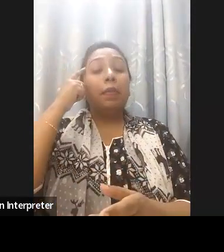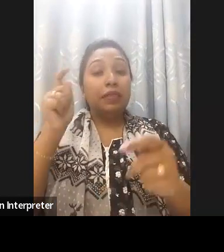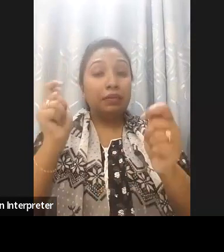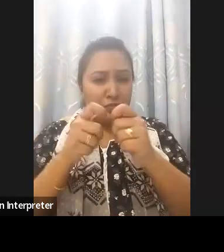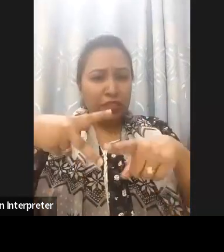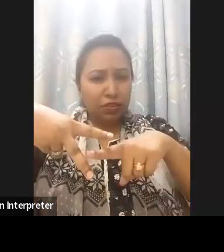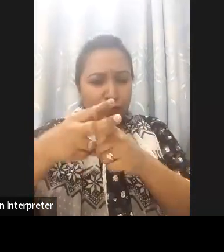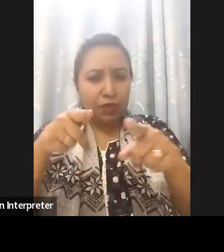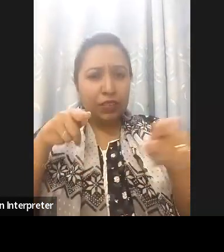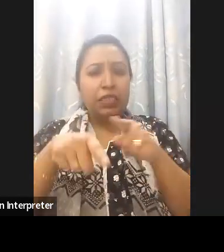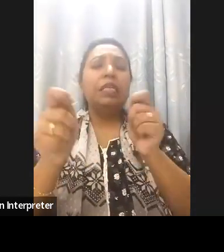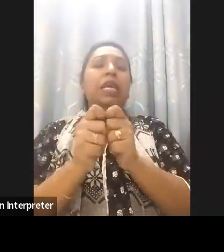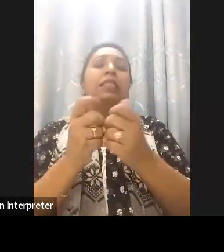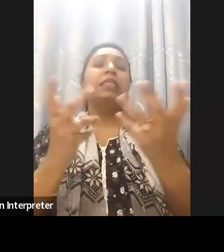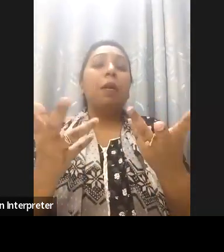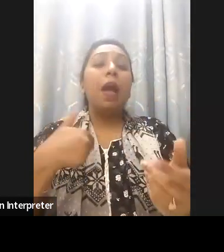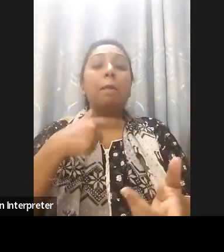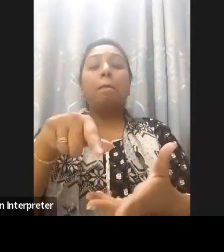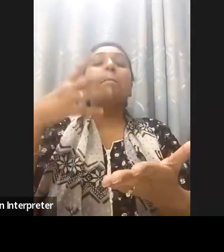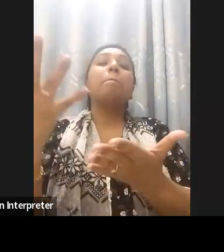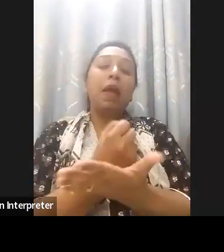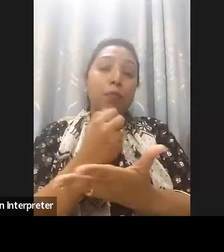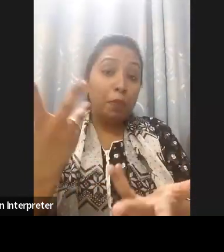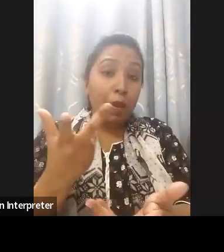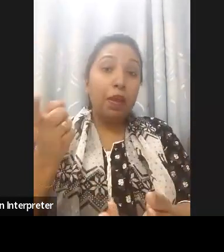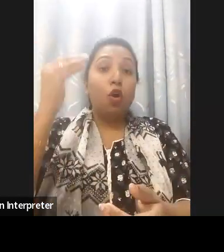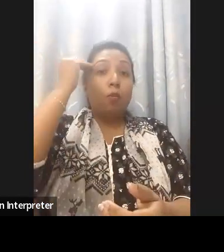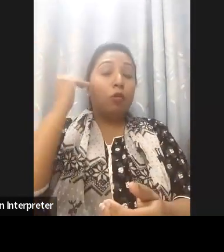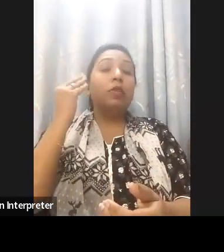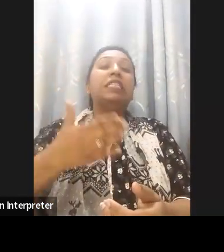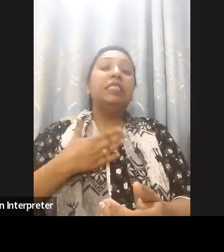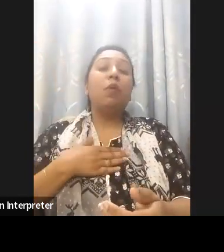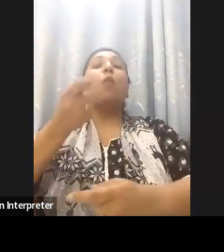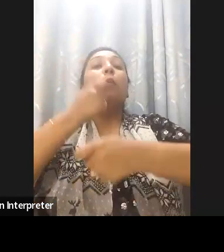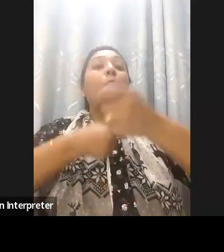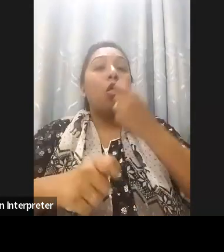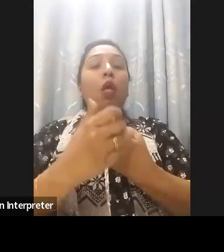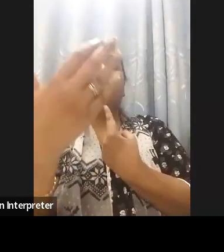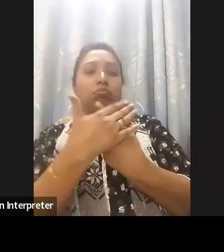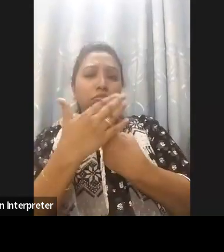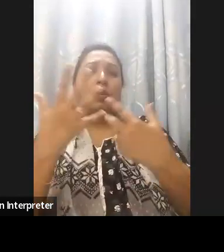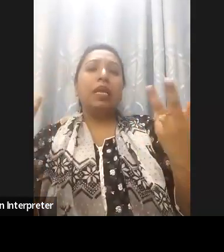really create an impact in the inclusion of this and making these digital environment accessible.